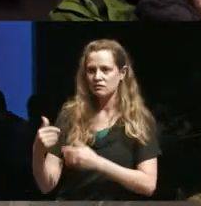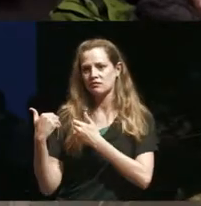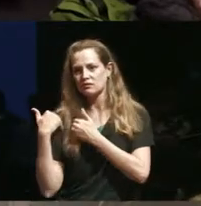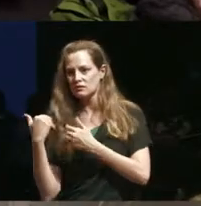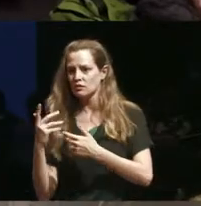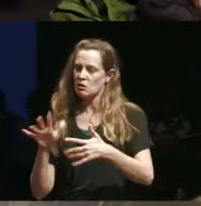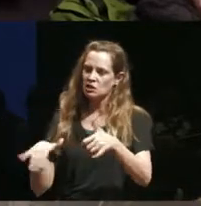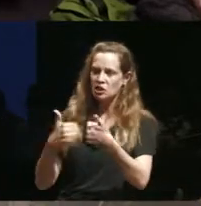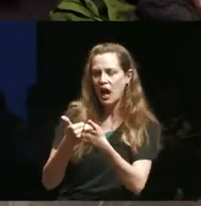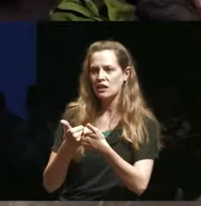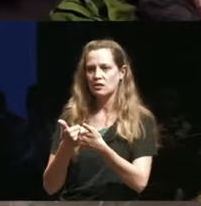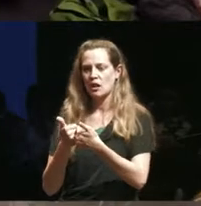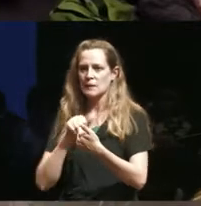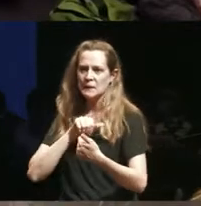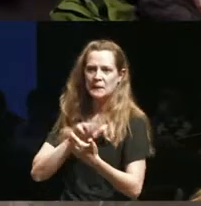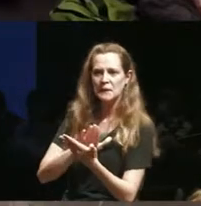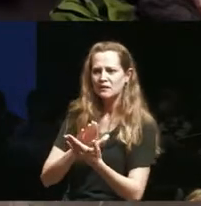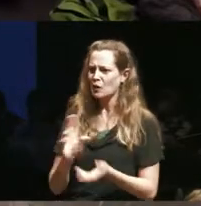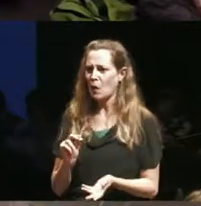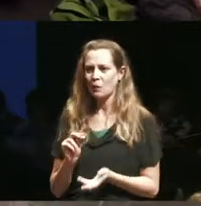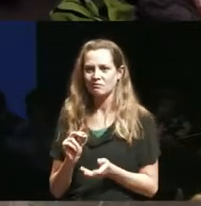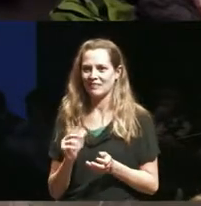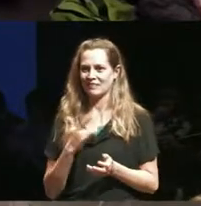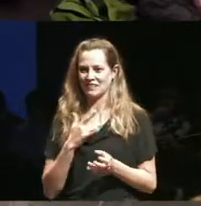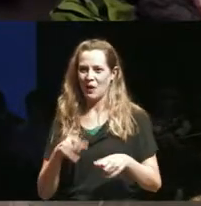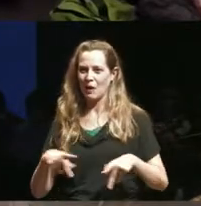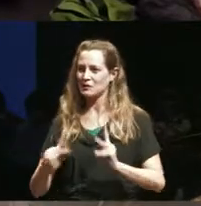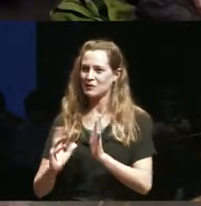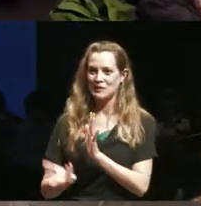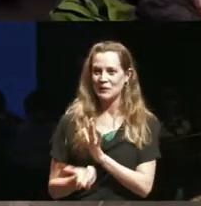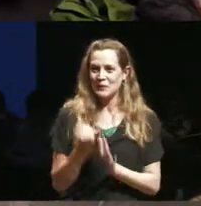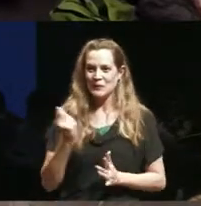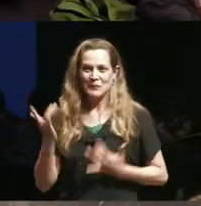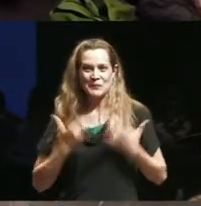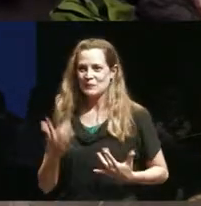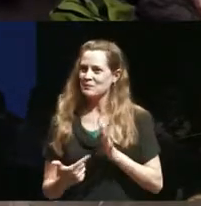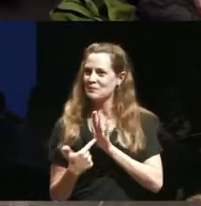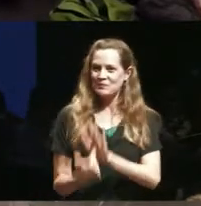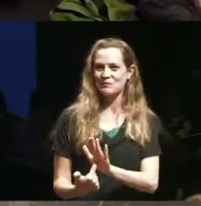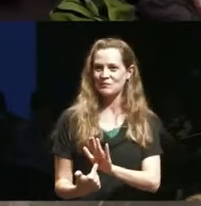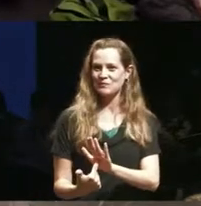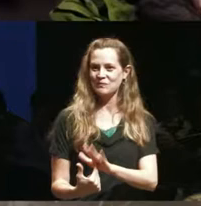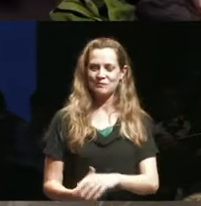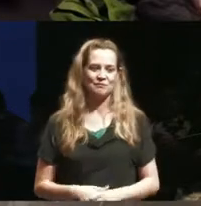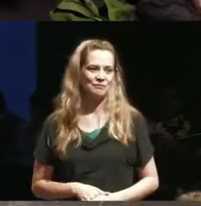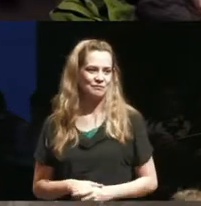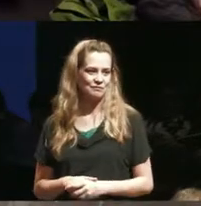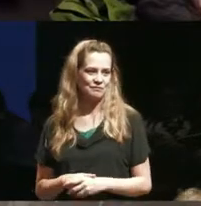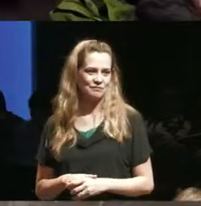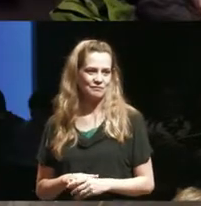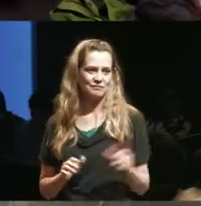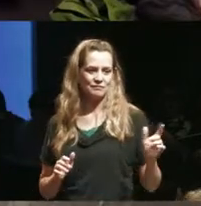challenge that I have to face it's it's actually an exciting opportunity that's